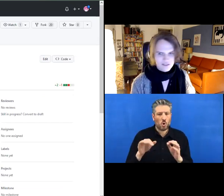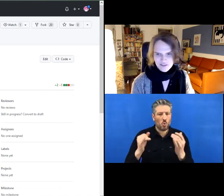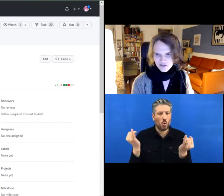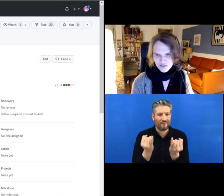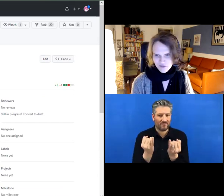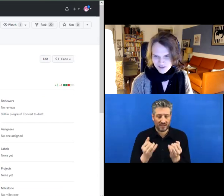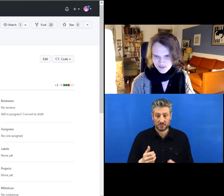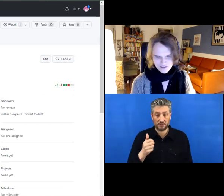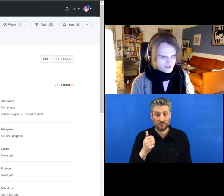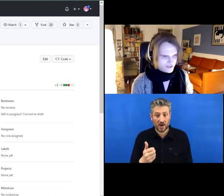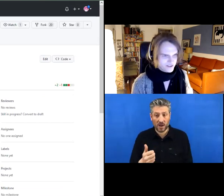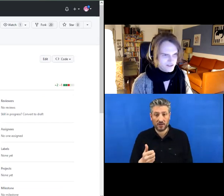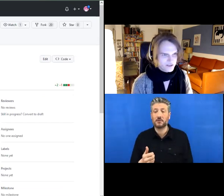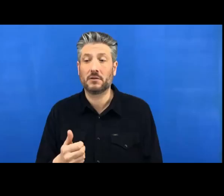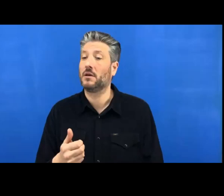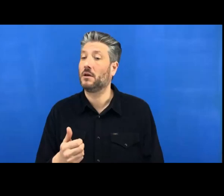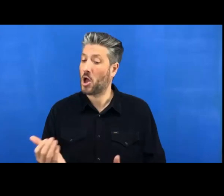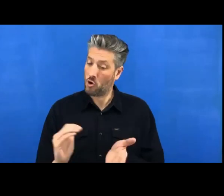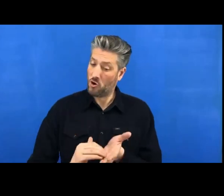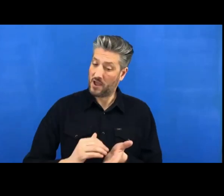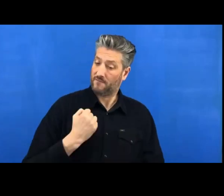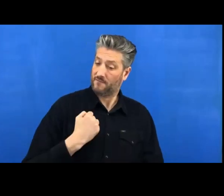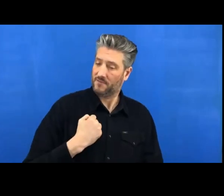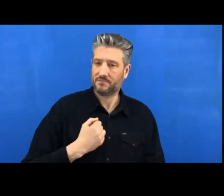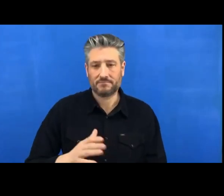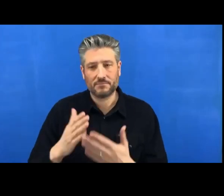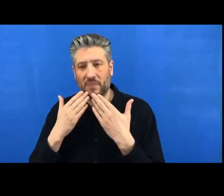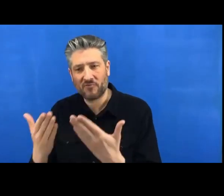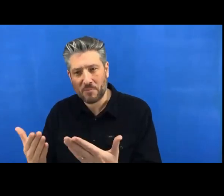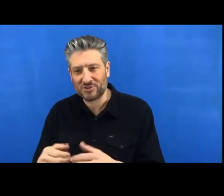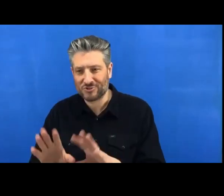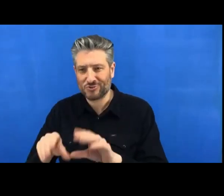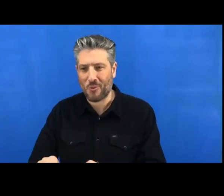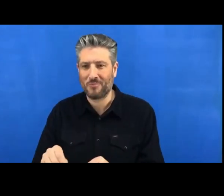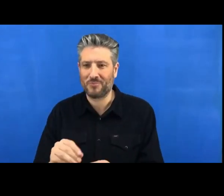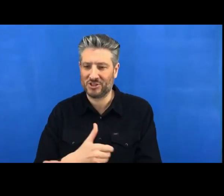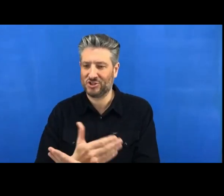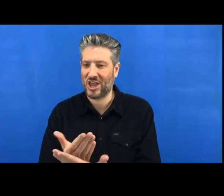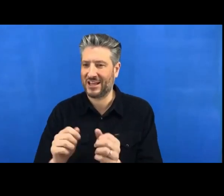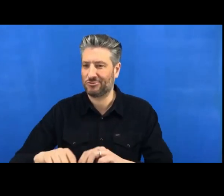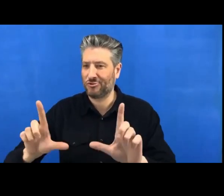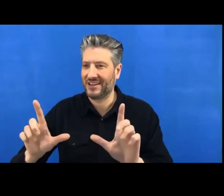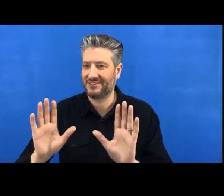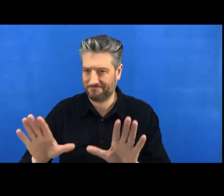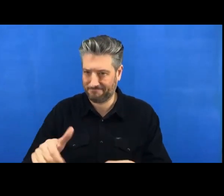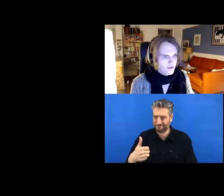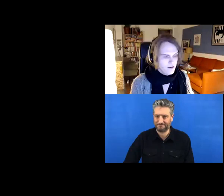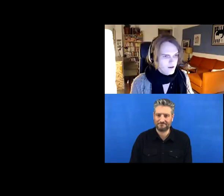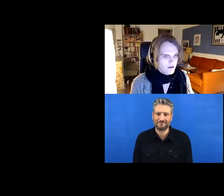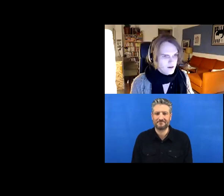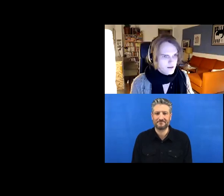So thank you very much, I think you can stop sharing your screen now, we'll go back to sharing mine.